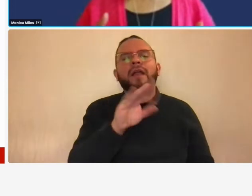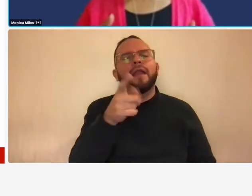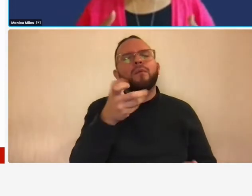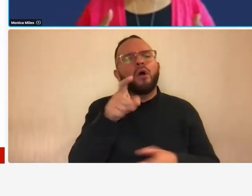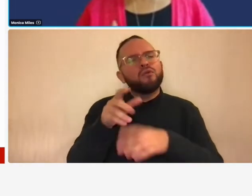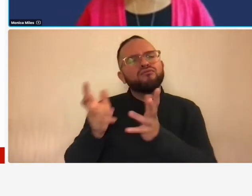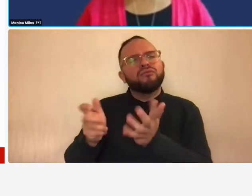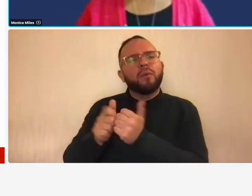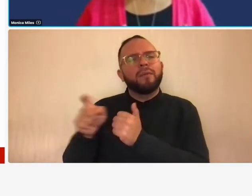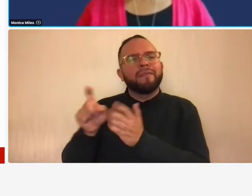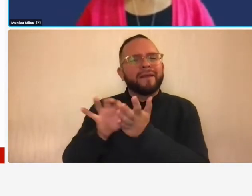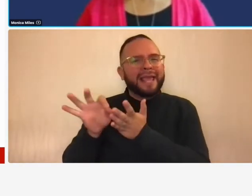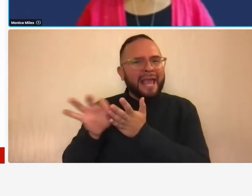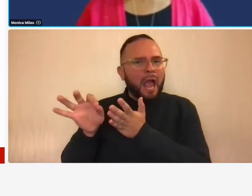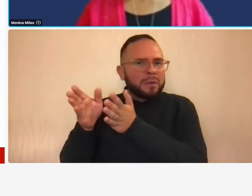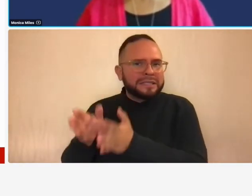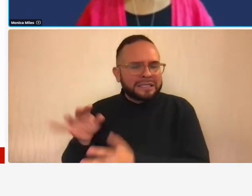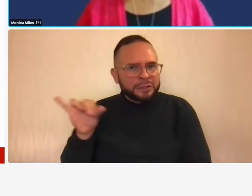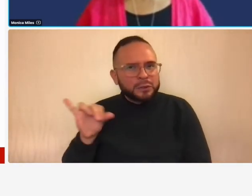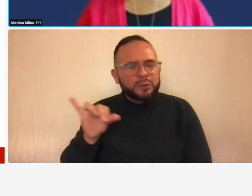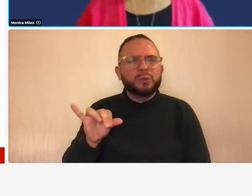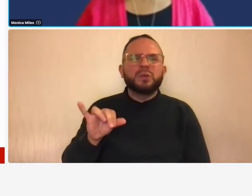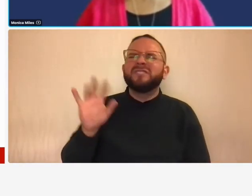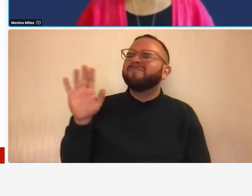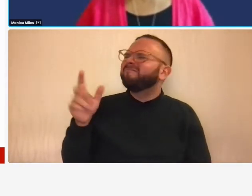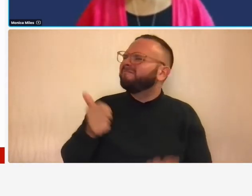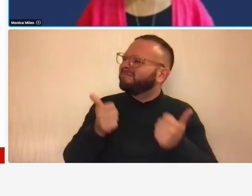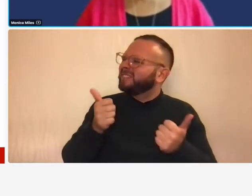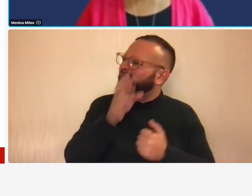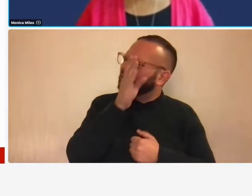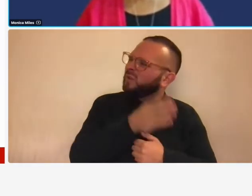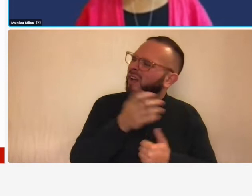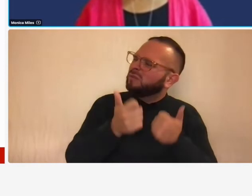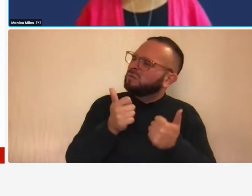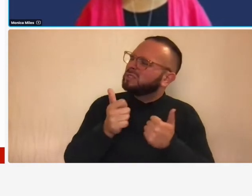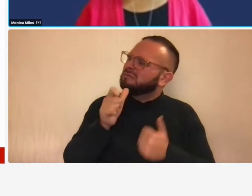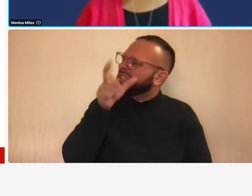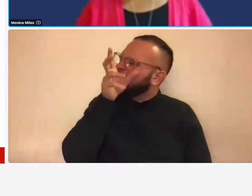get together a clear policy on what things you're going to classify as direct versus the things that